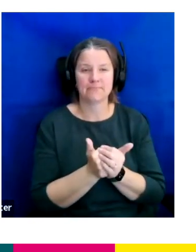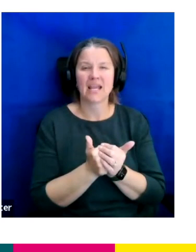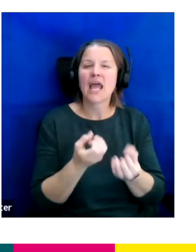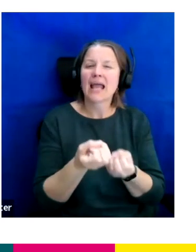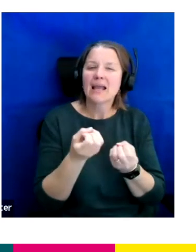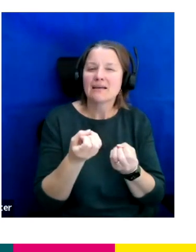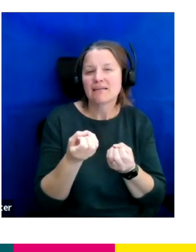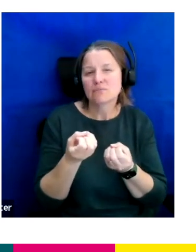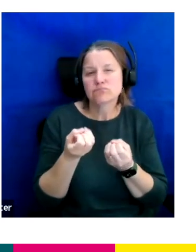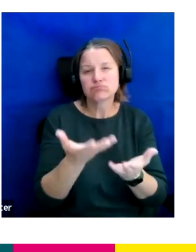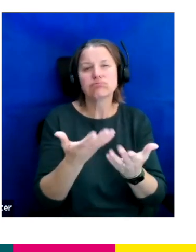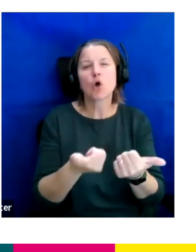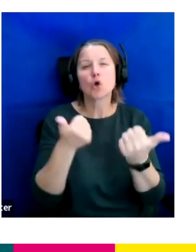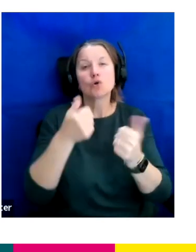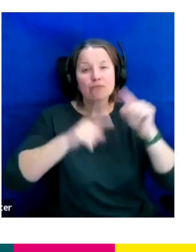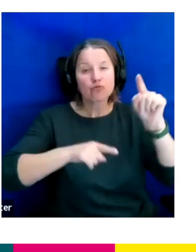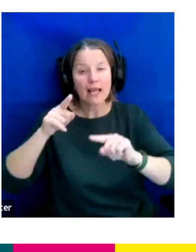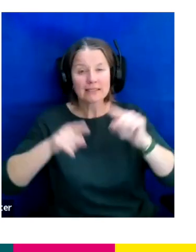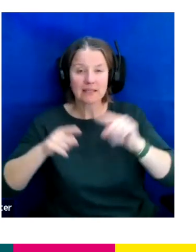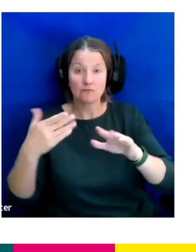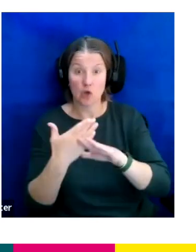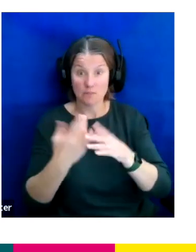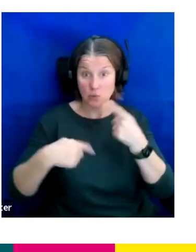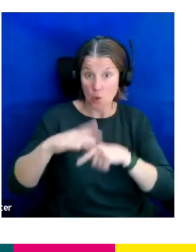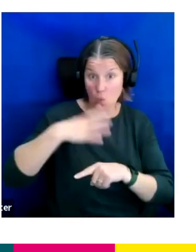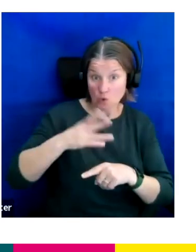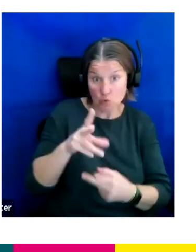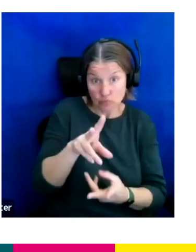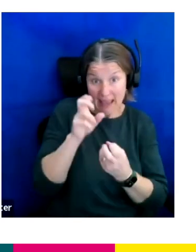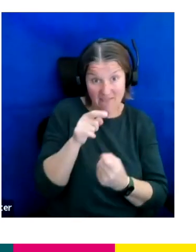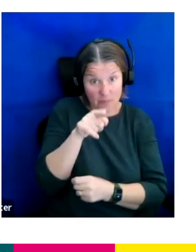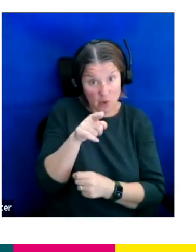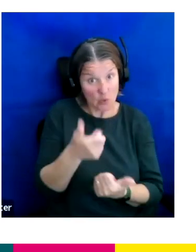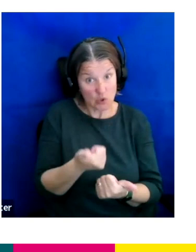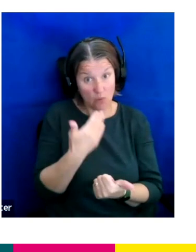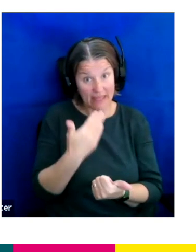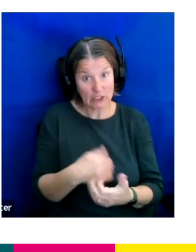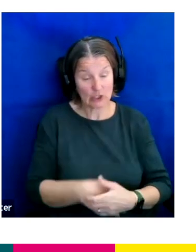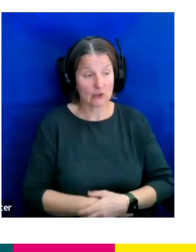So there you go. We really do want to hear from you. So thank you. That's everything from us.